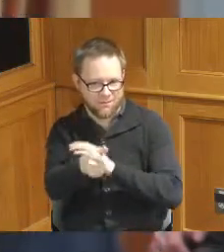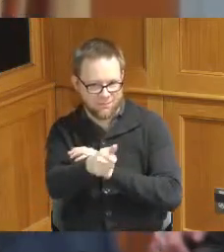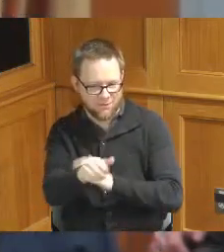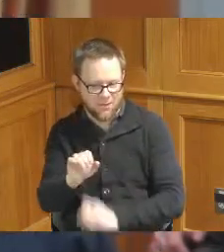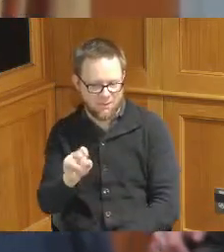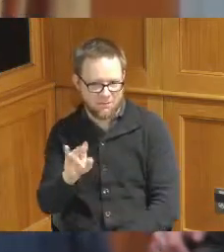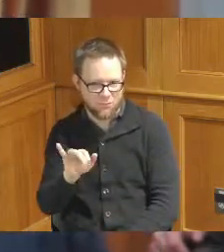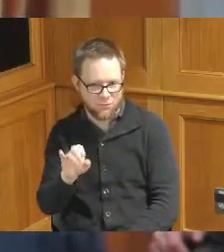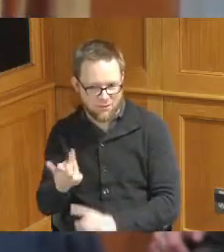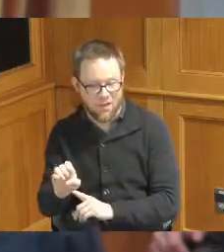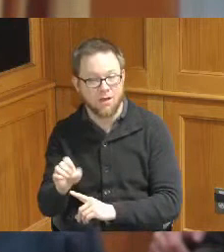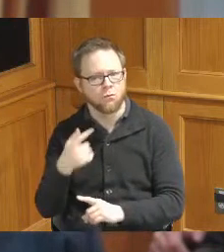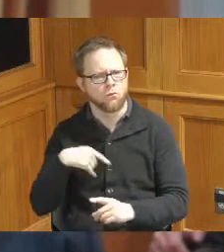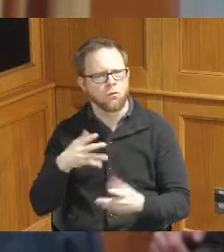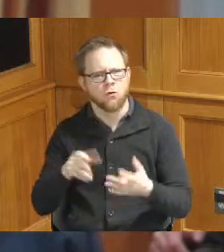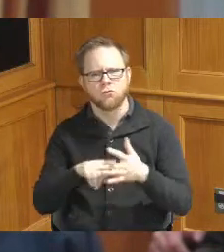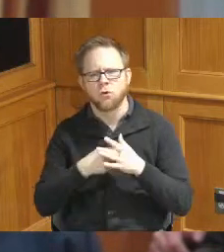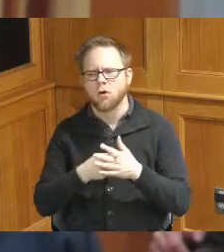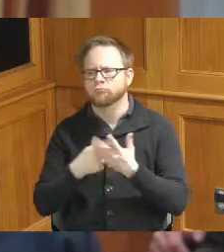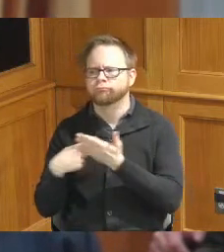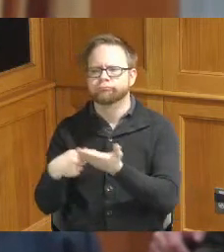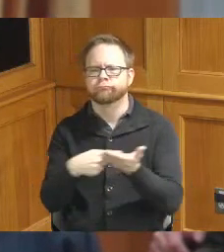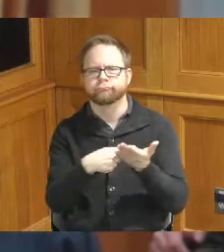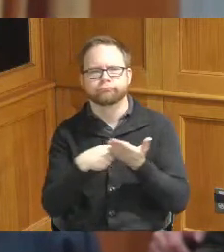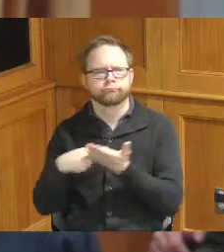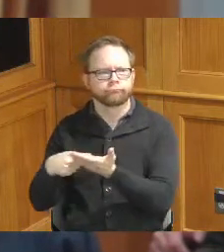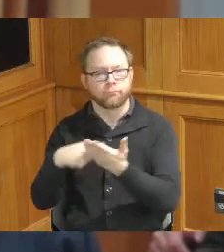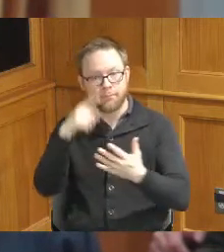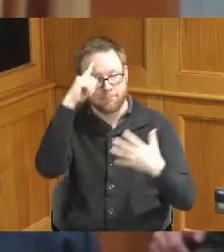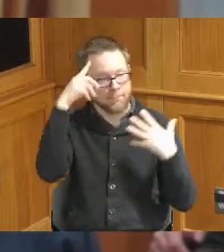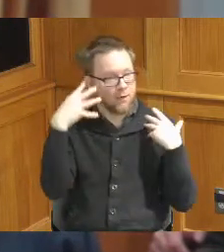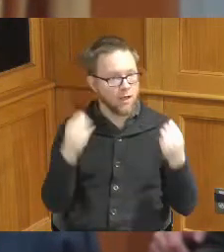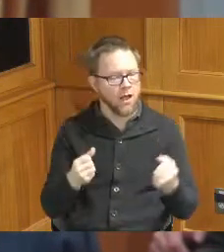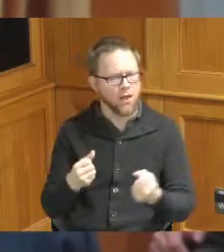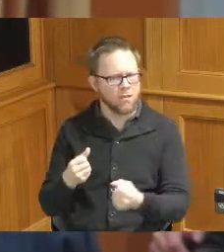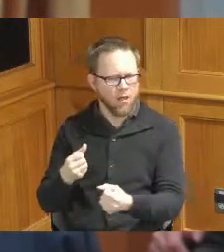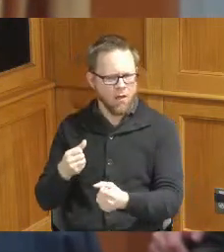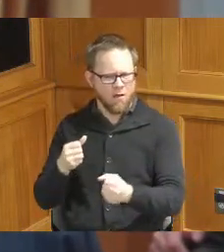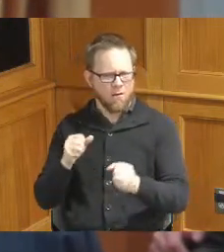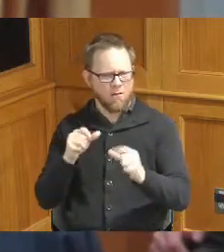and wellness we all know we all have a brain and we've all got to take care of them and